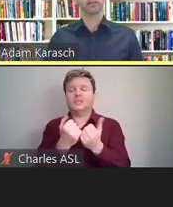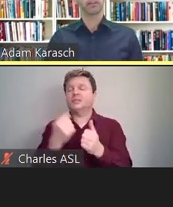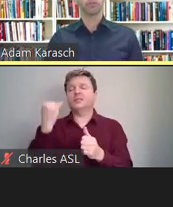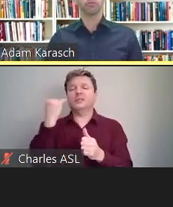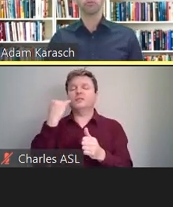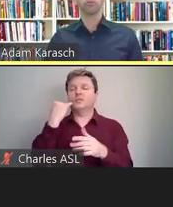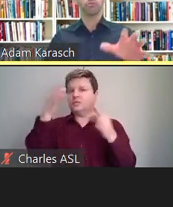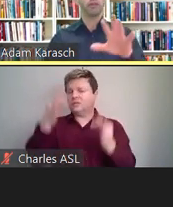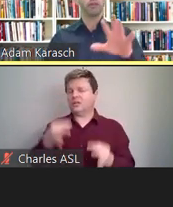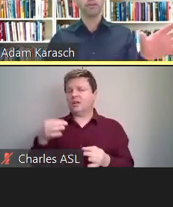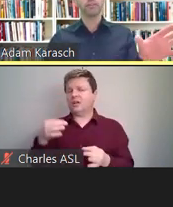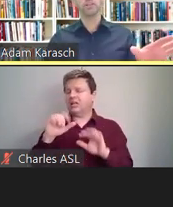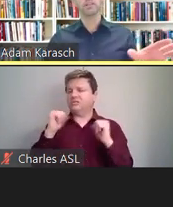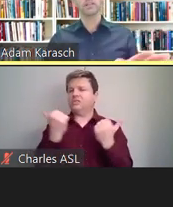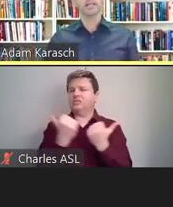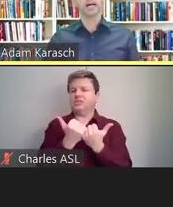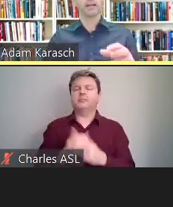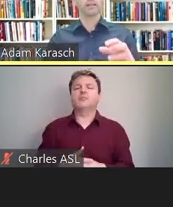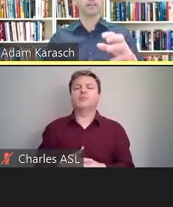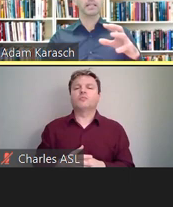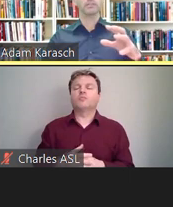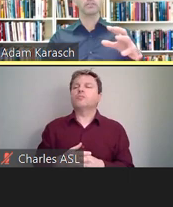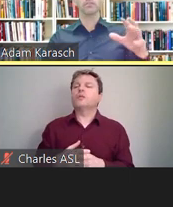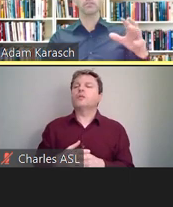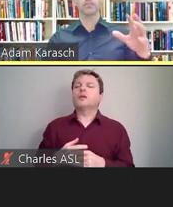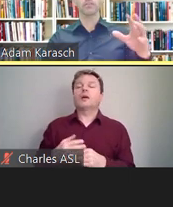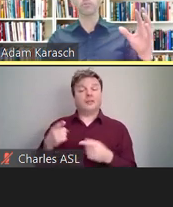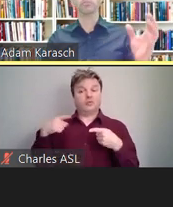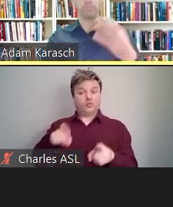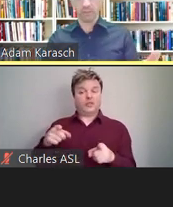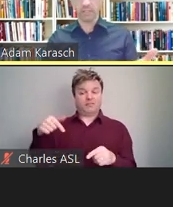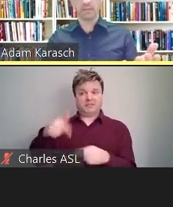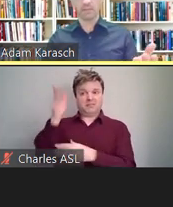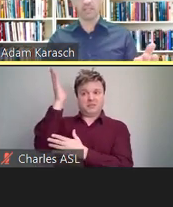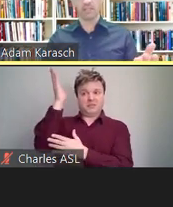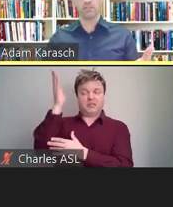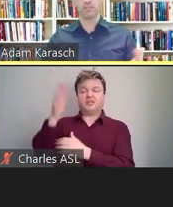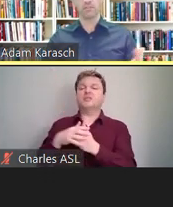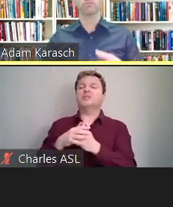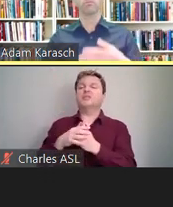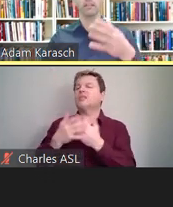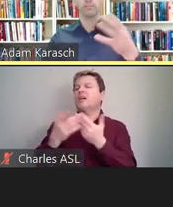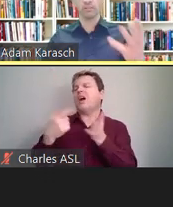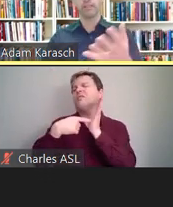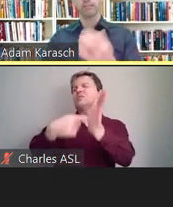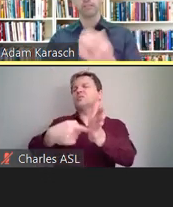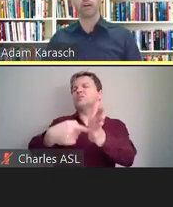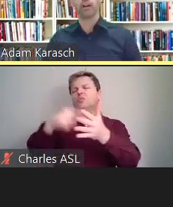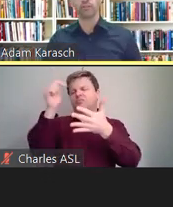So throughout the presentation, I've outlined the most popular accommodations relevant for the Deaf, the hard of hearing,